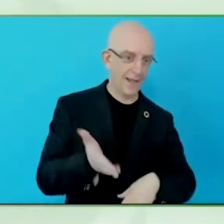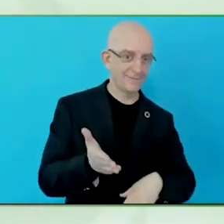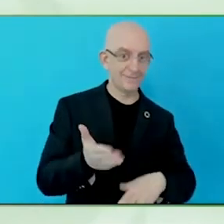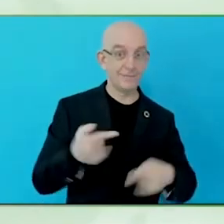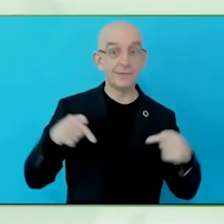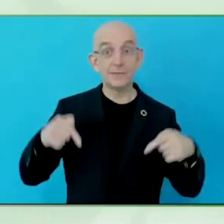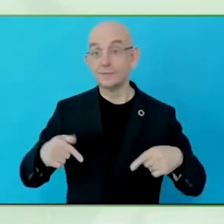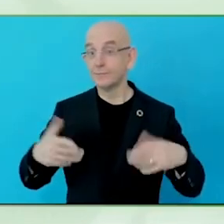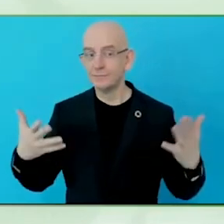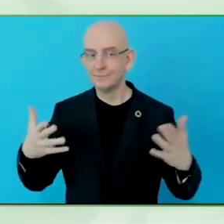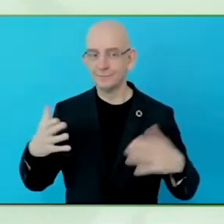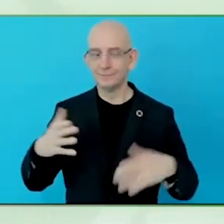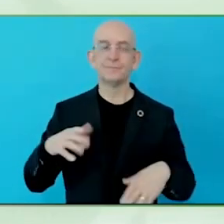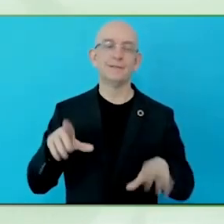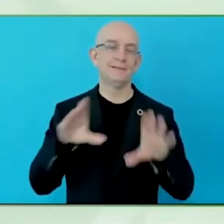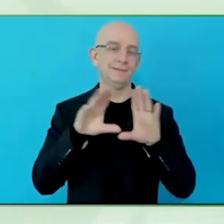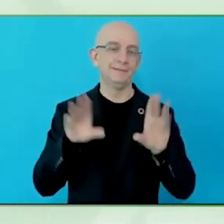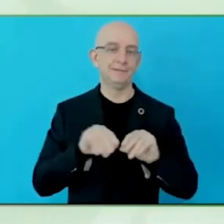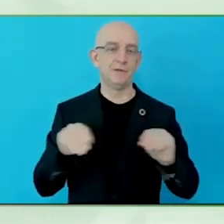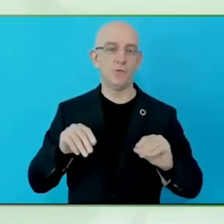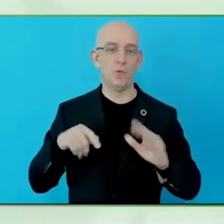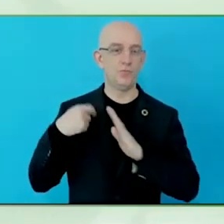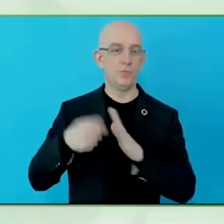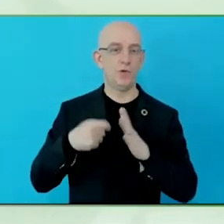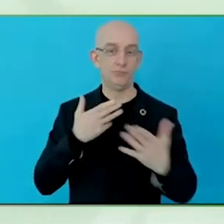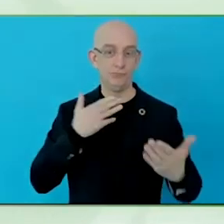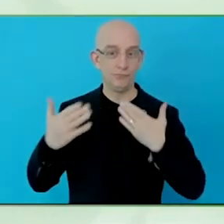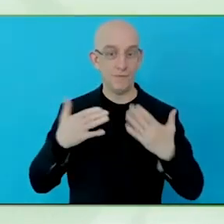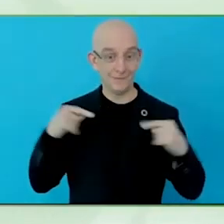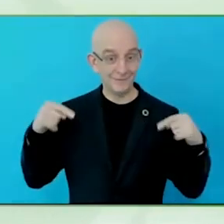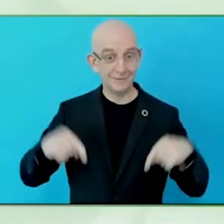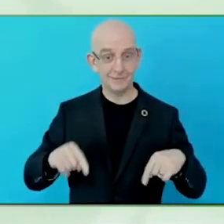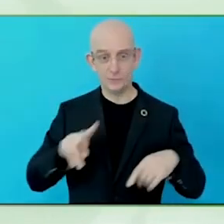I have the pleasure of talking to very competent guests on assistive technology.